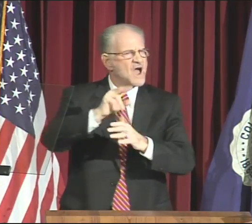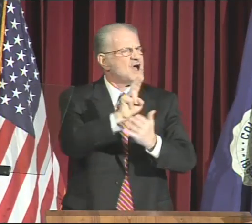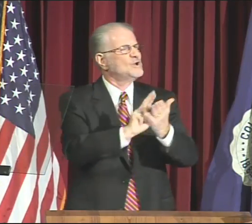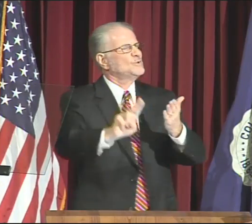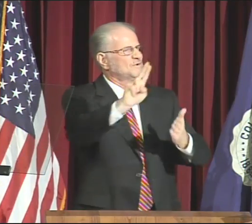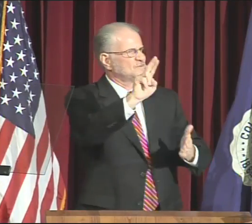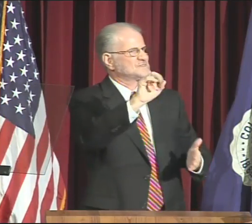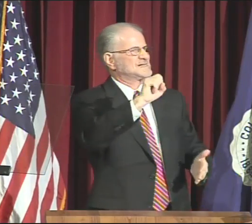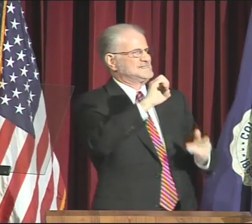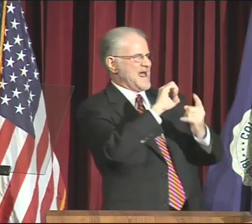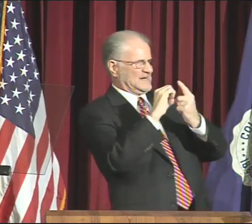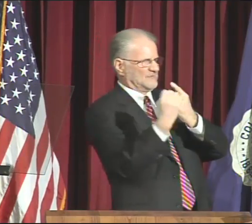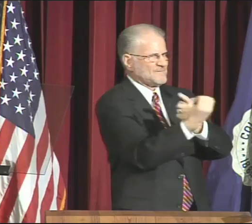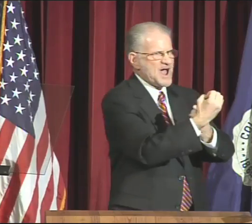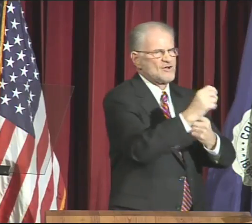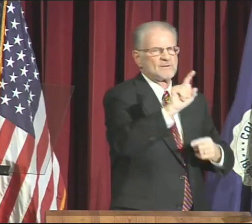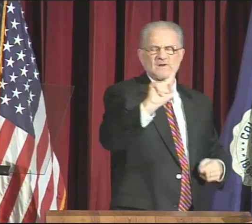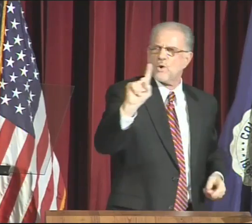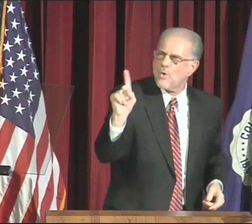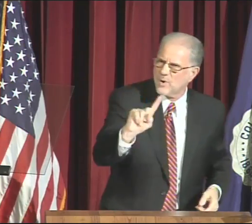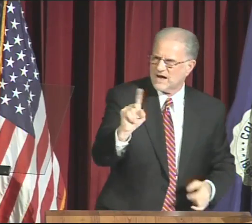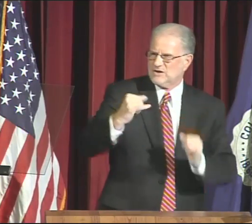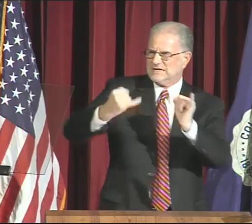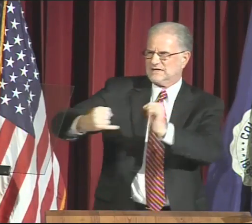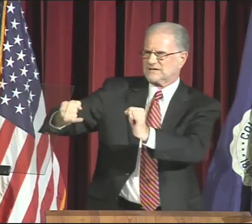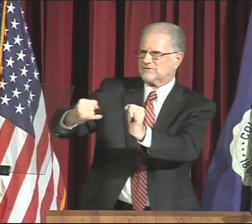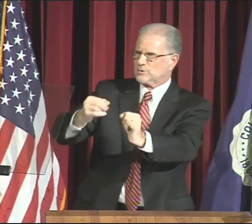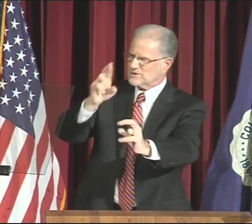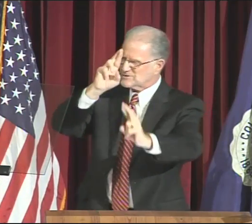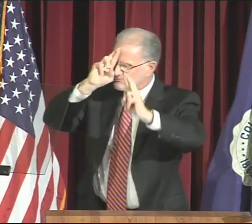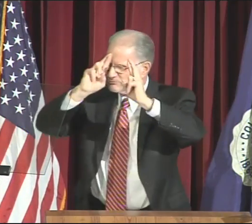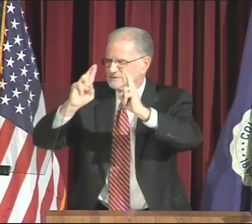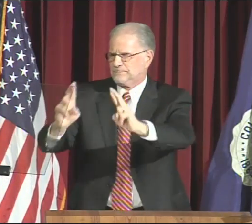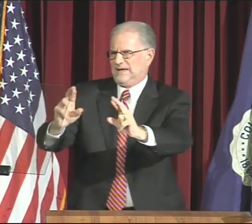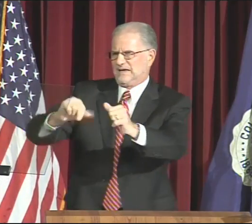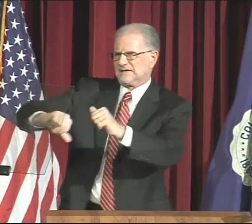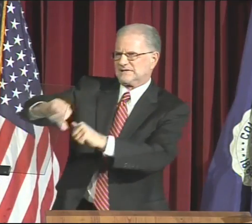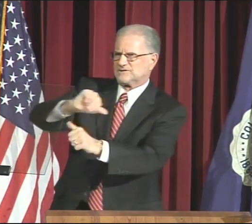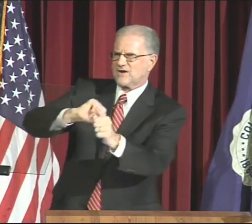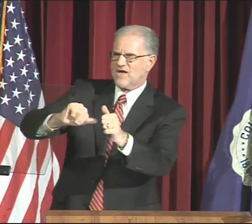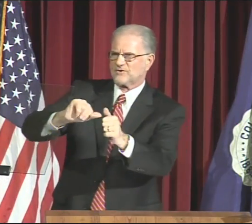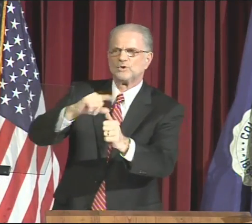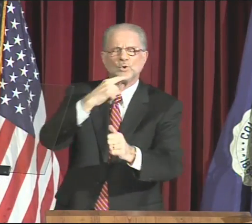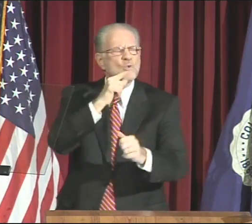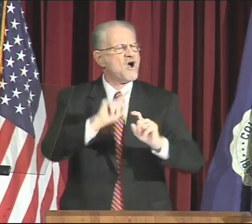A University is an environment in which individuals respect